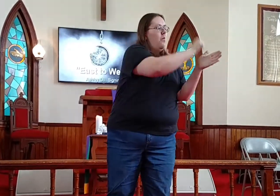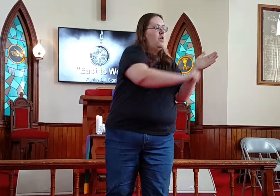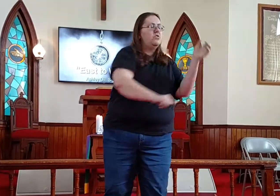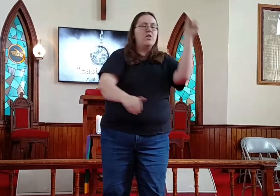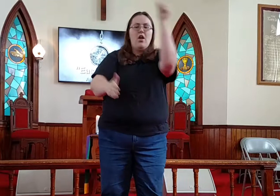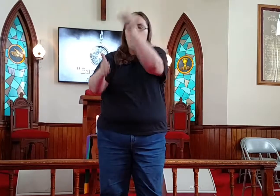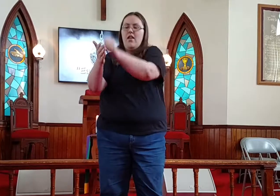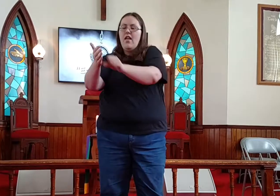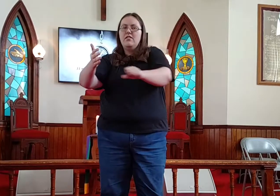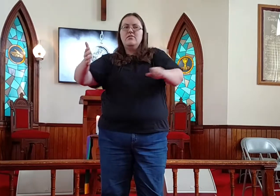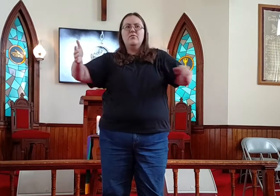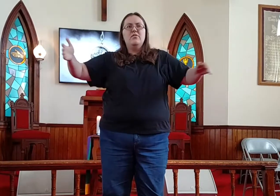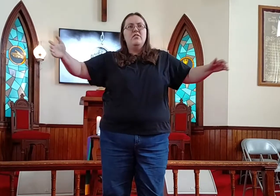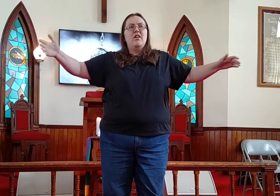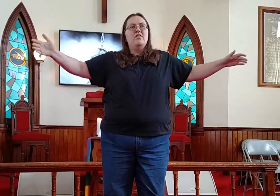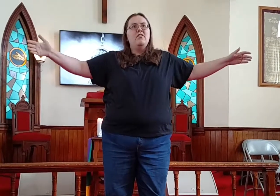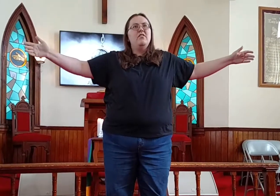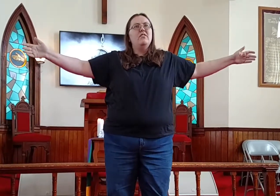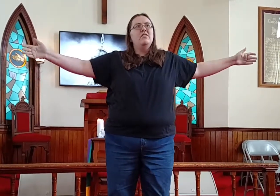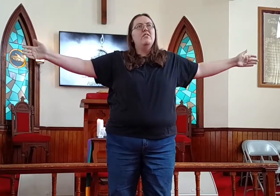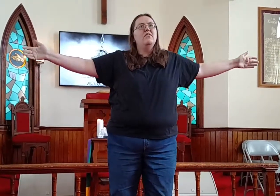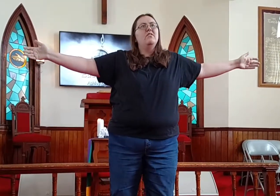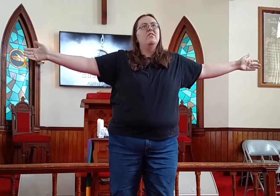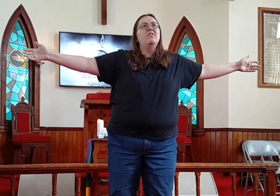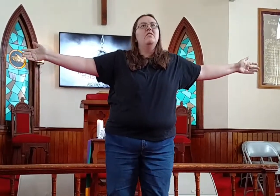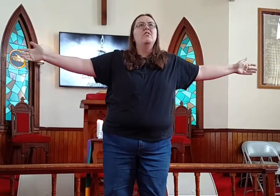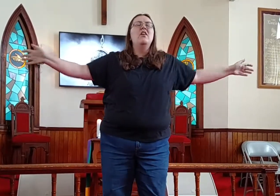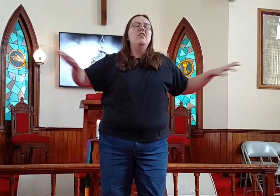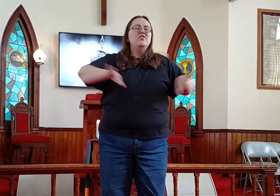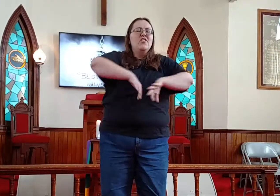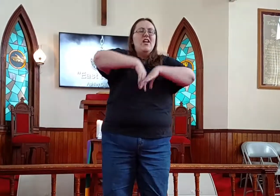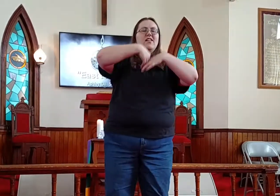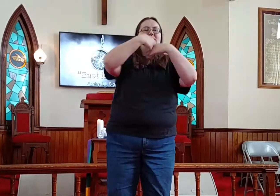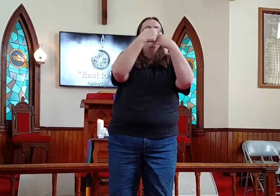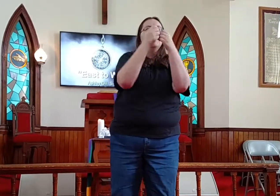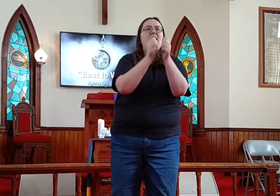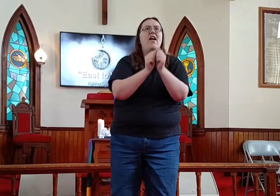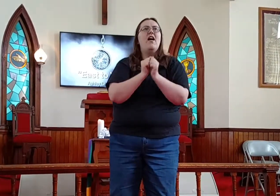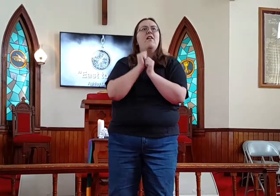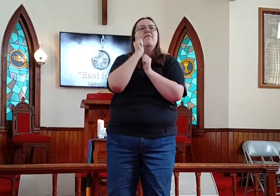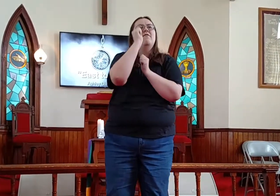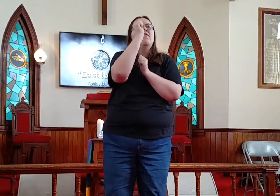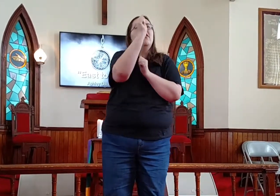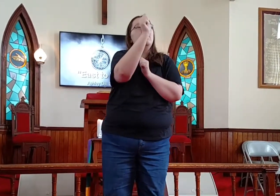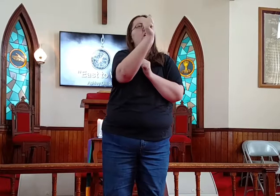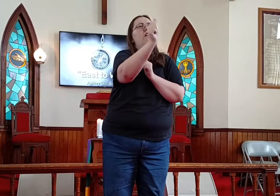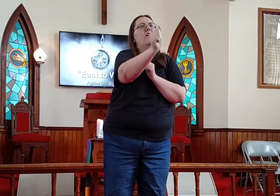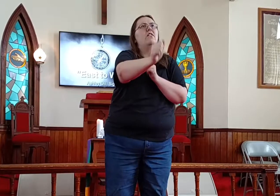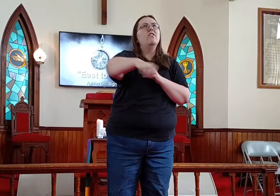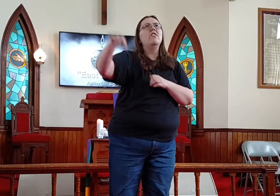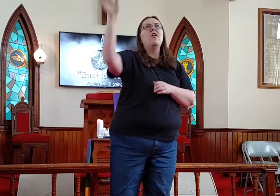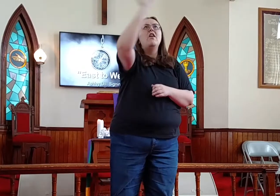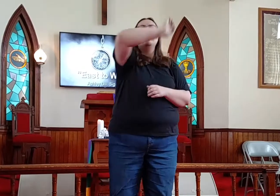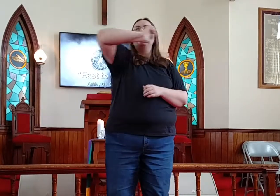From one scarred hand to the other Just how far